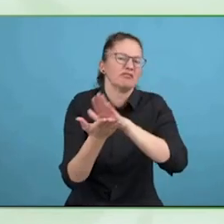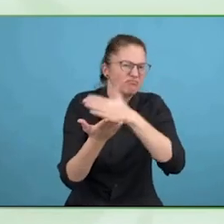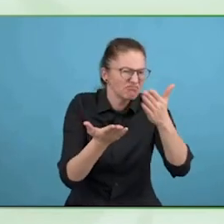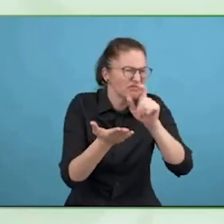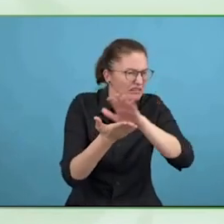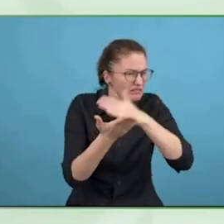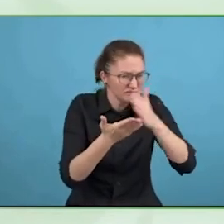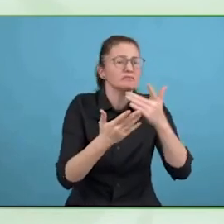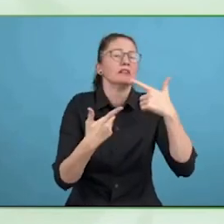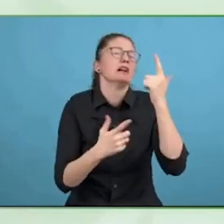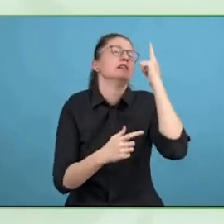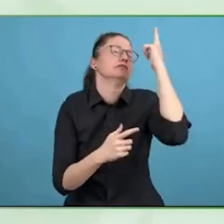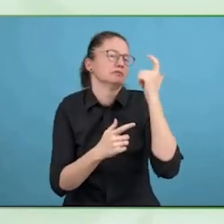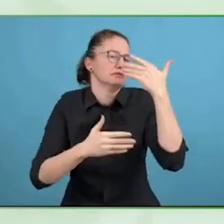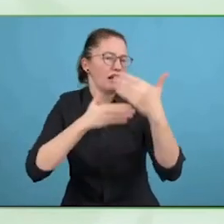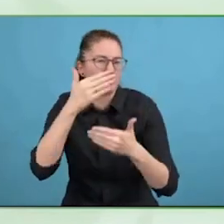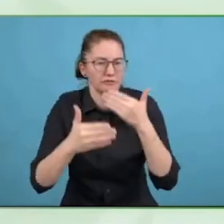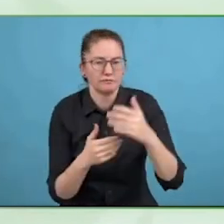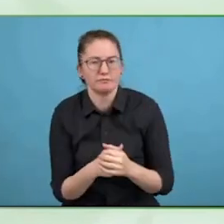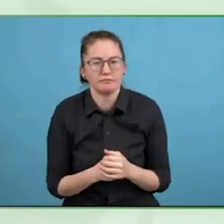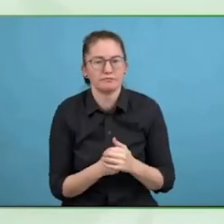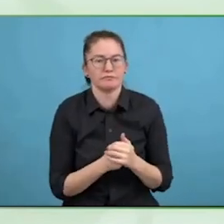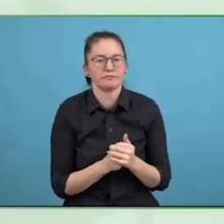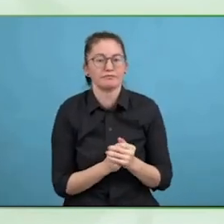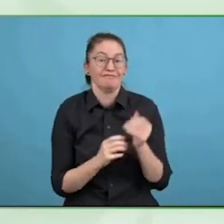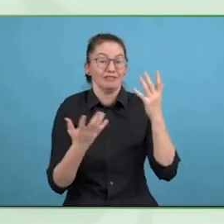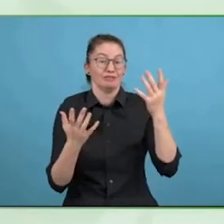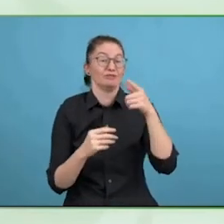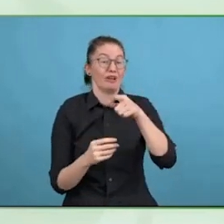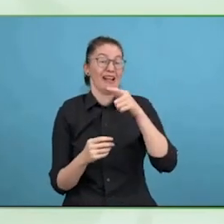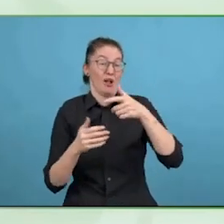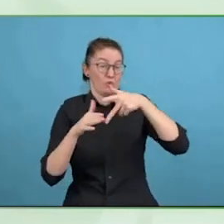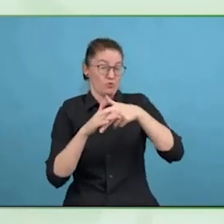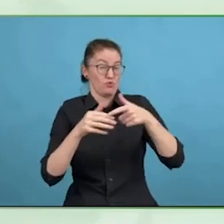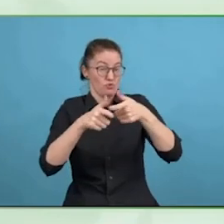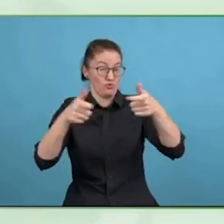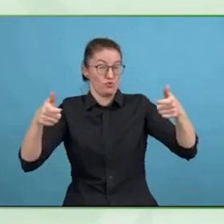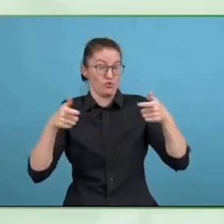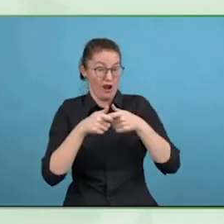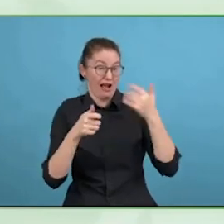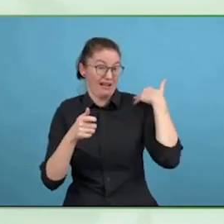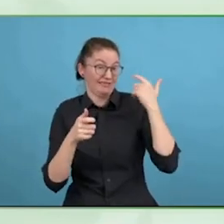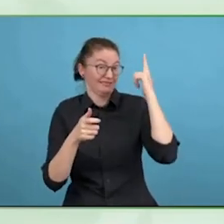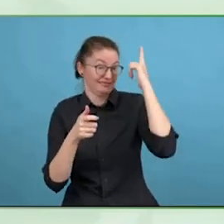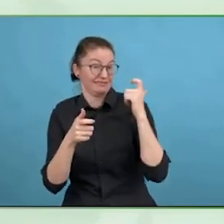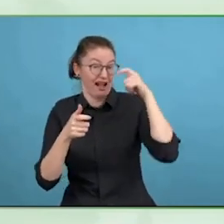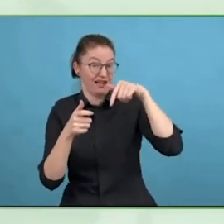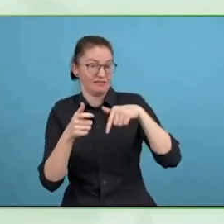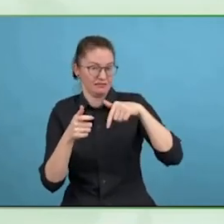responses have been very positive, of course it would mean engaging